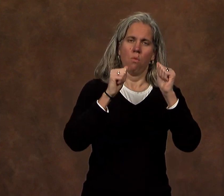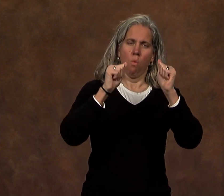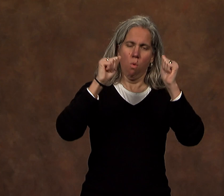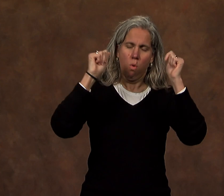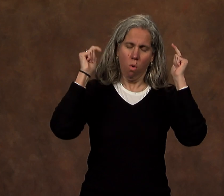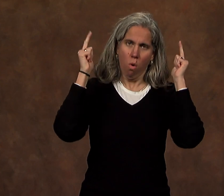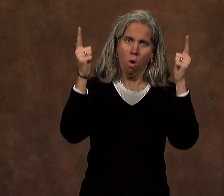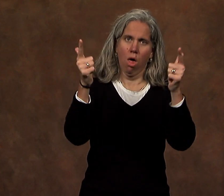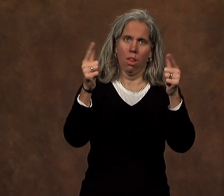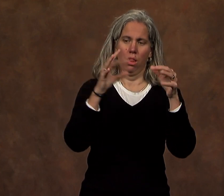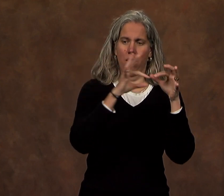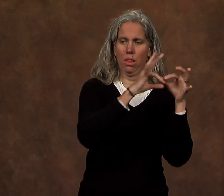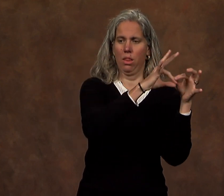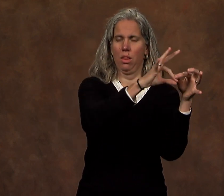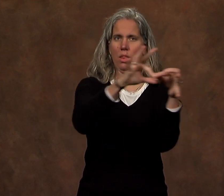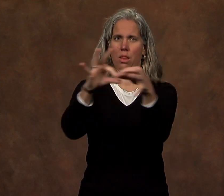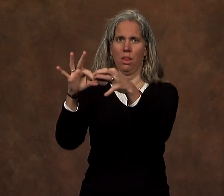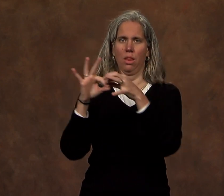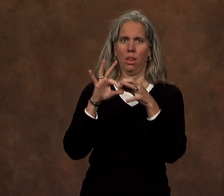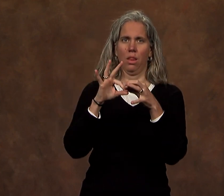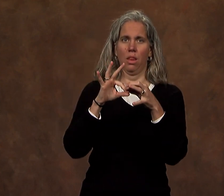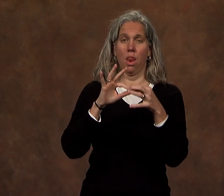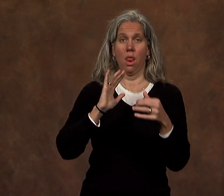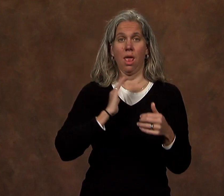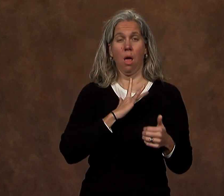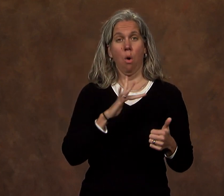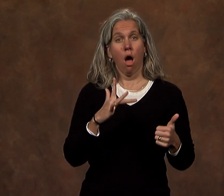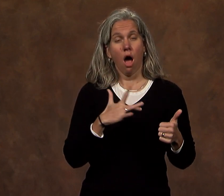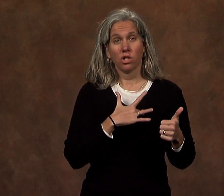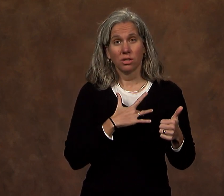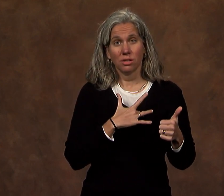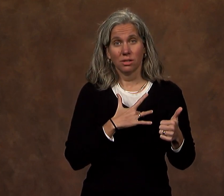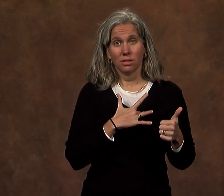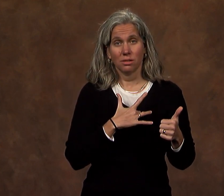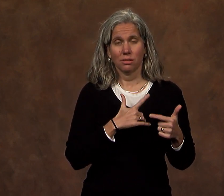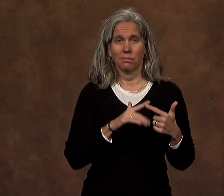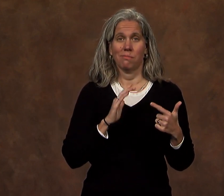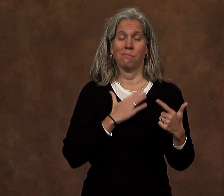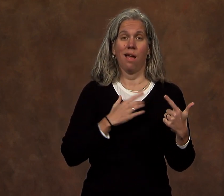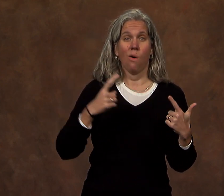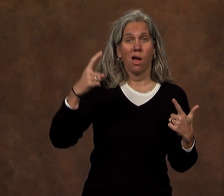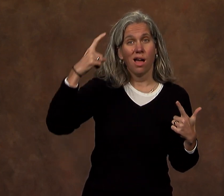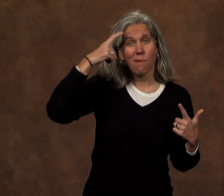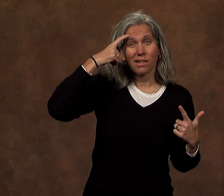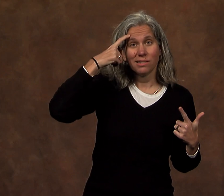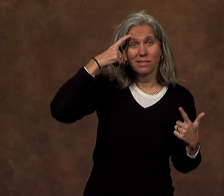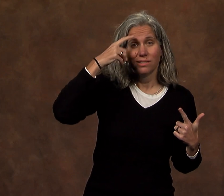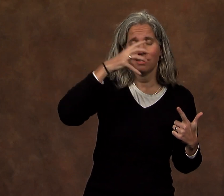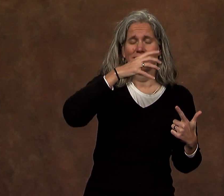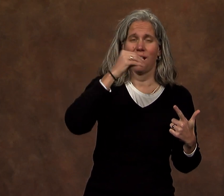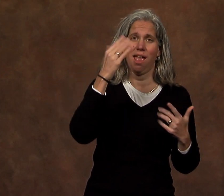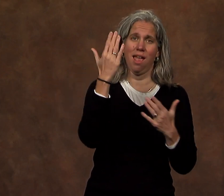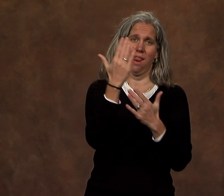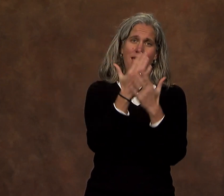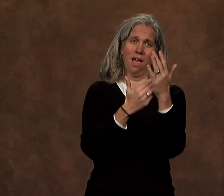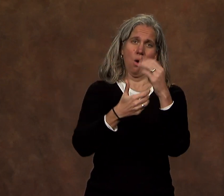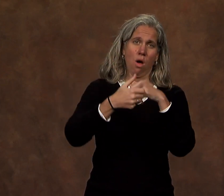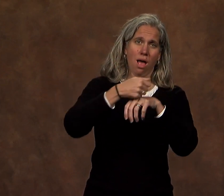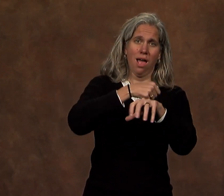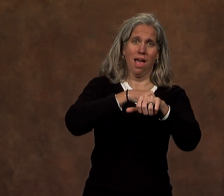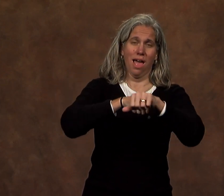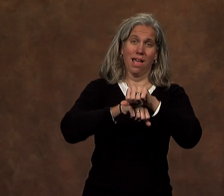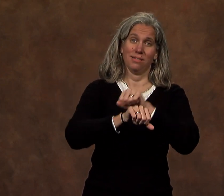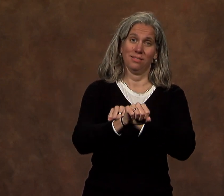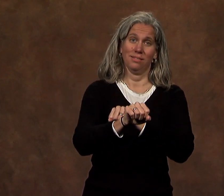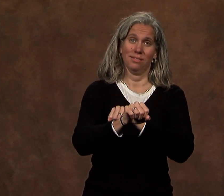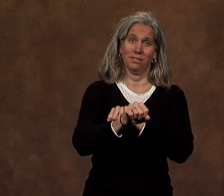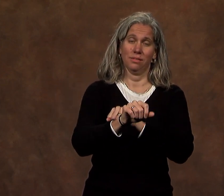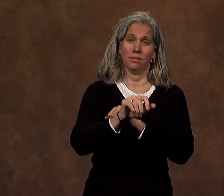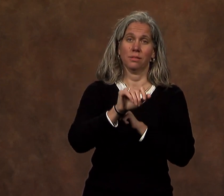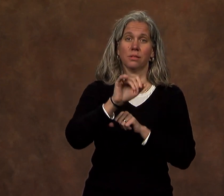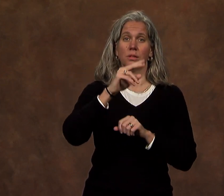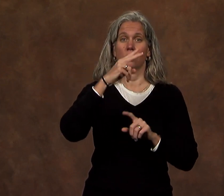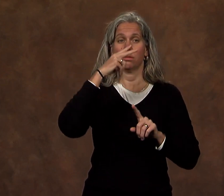all of our collective hearts, minds and hands.